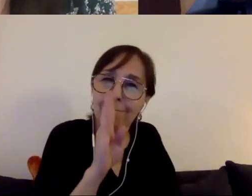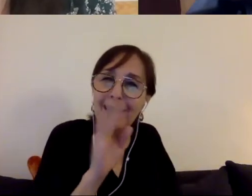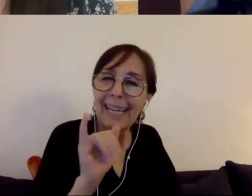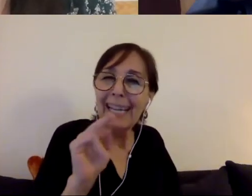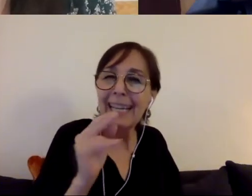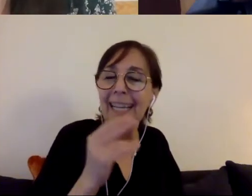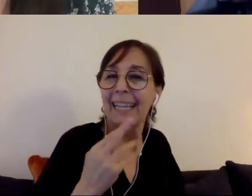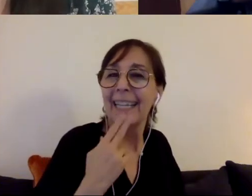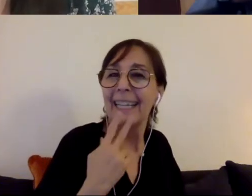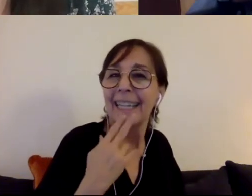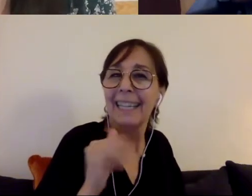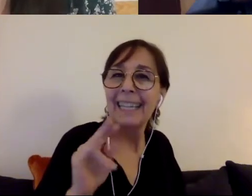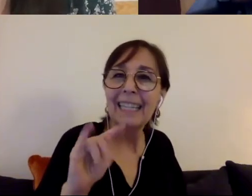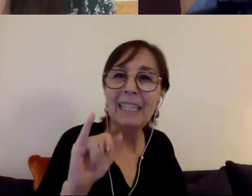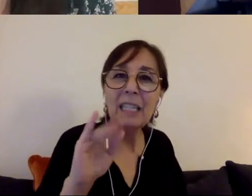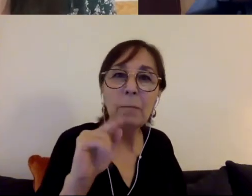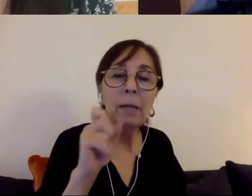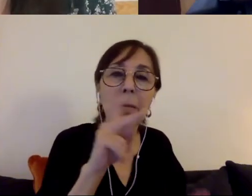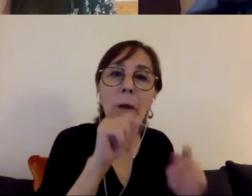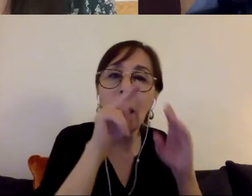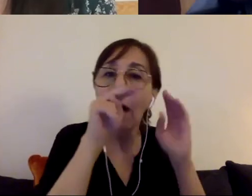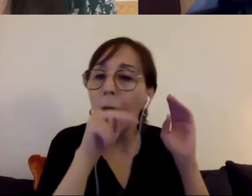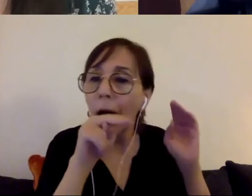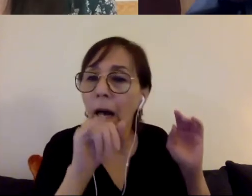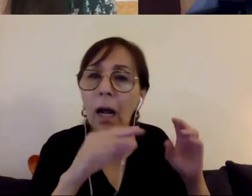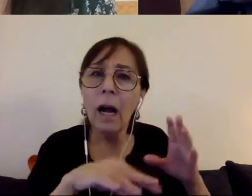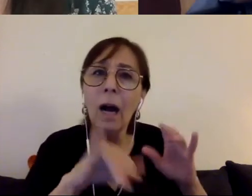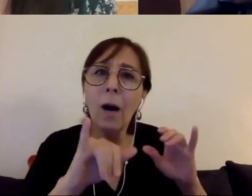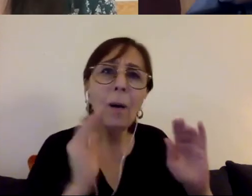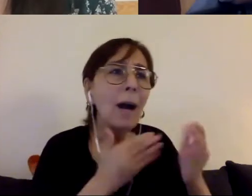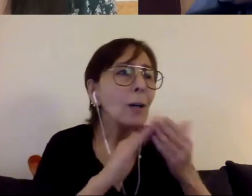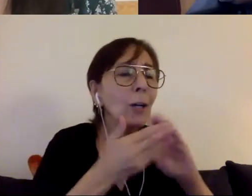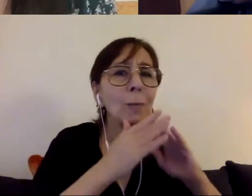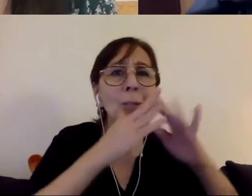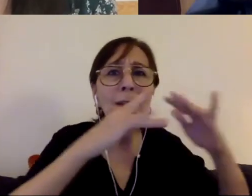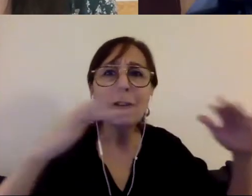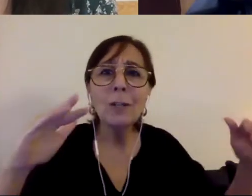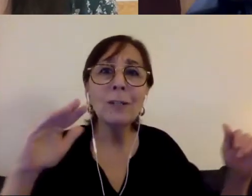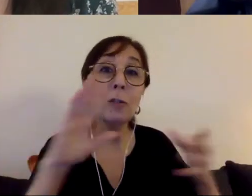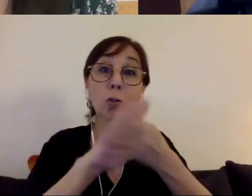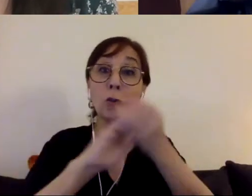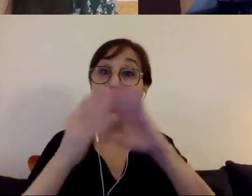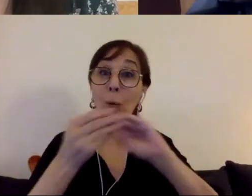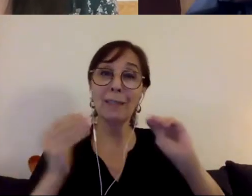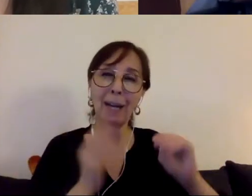diversity of our communities. It allows stories to be told. And the absence of